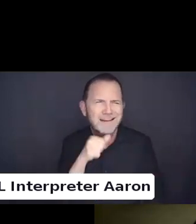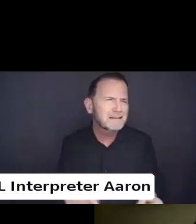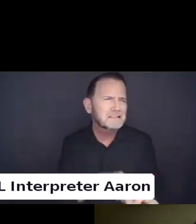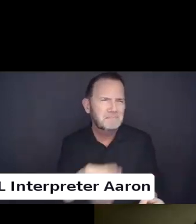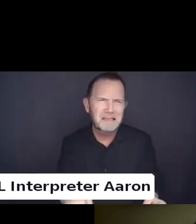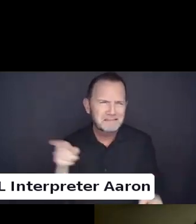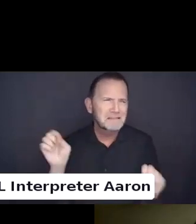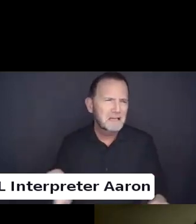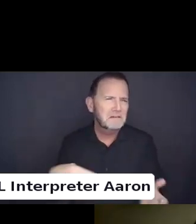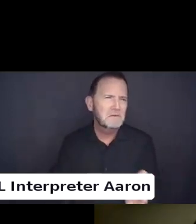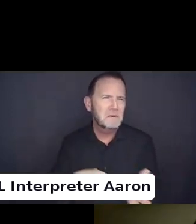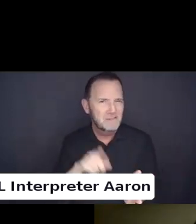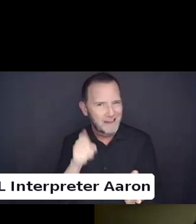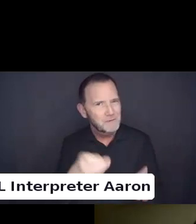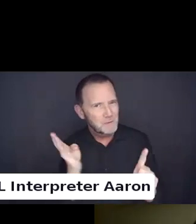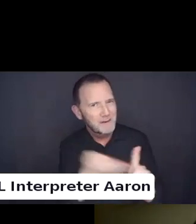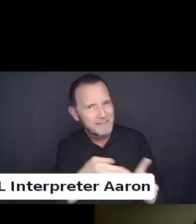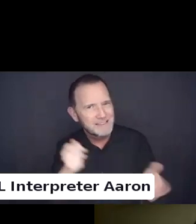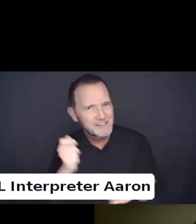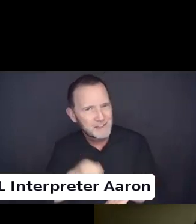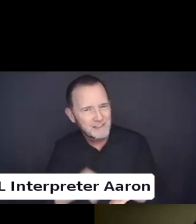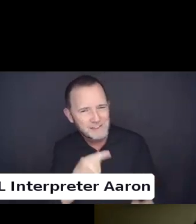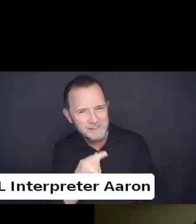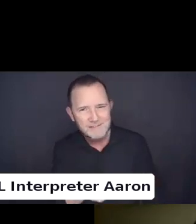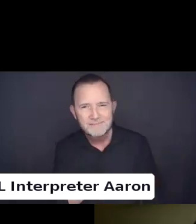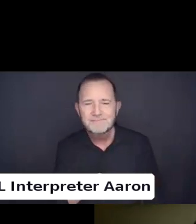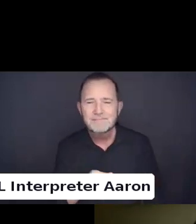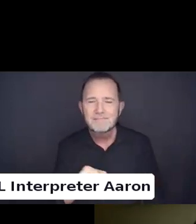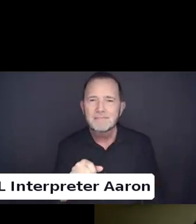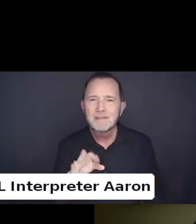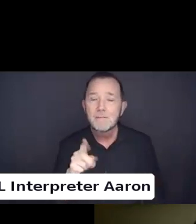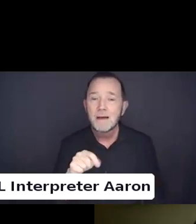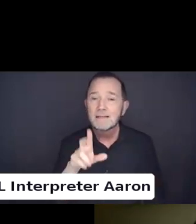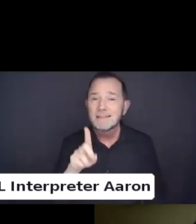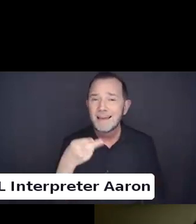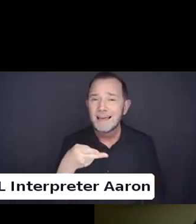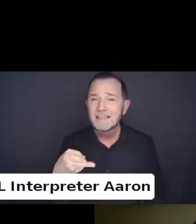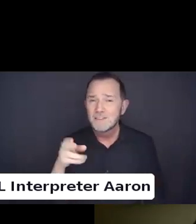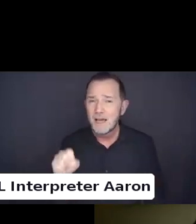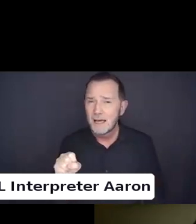I think the department of health and human services has had to be strong on this issue